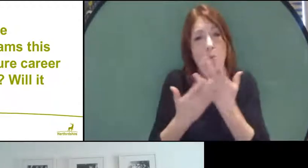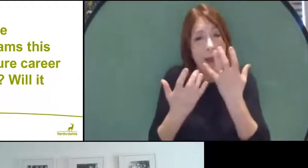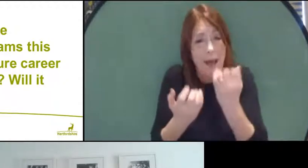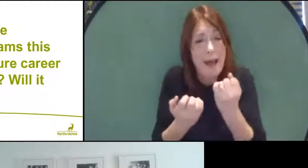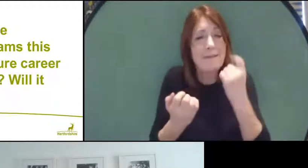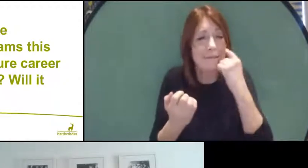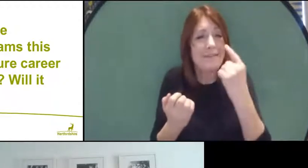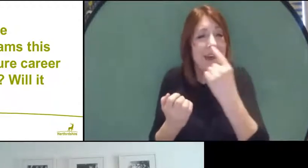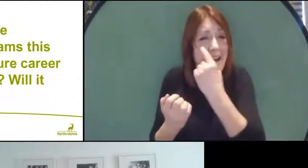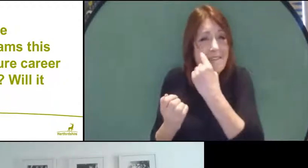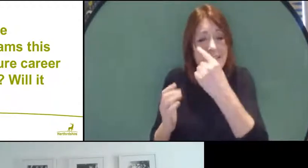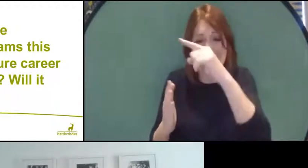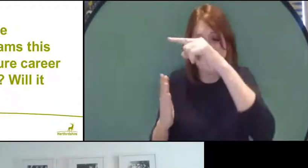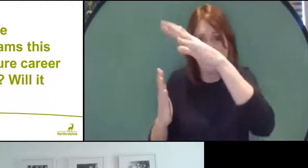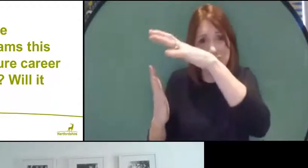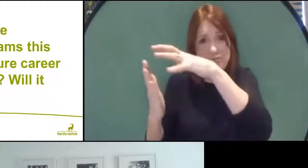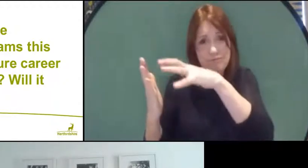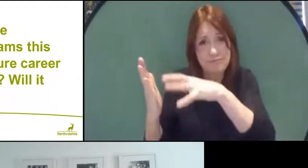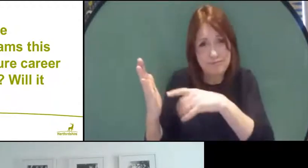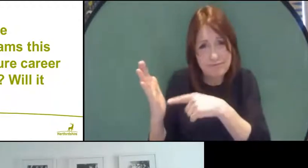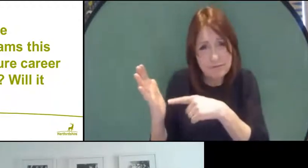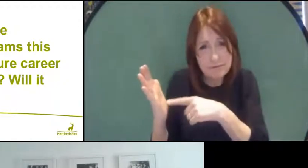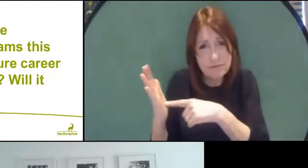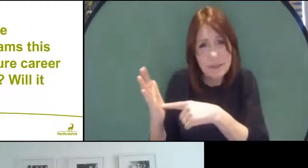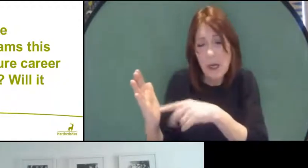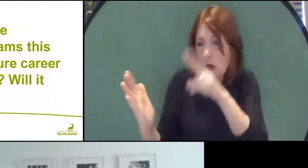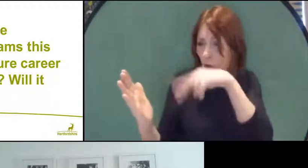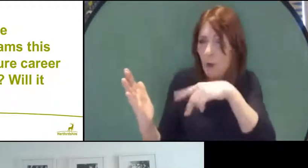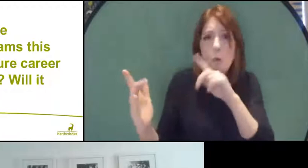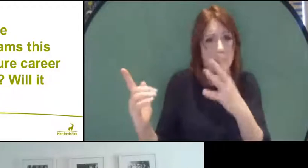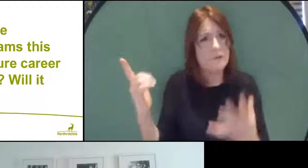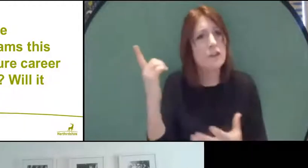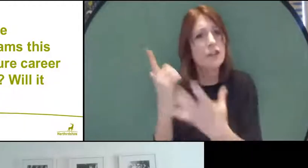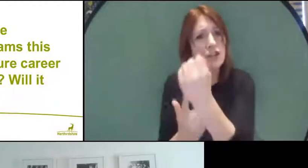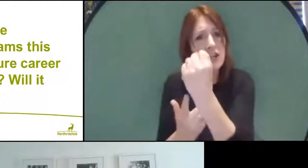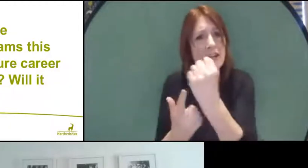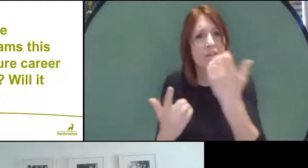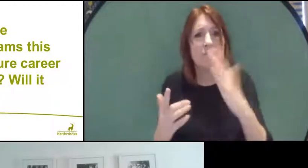and they can look at what you have achieved in the time that you've been with them, and online,